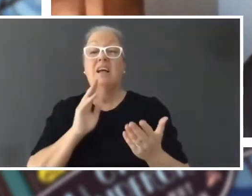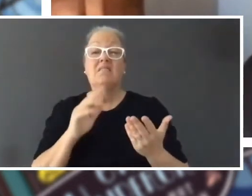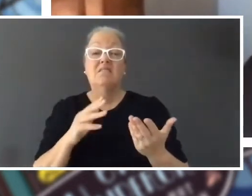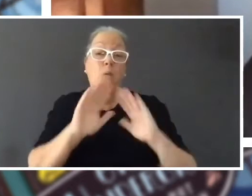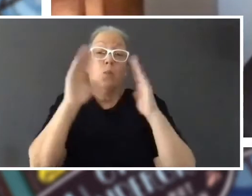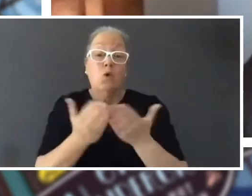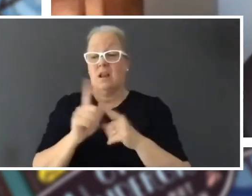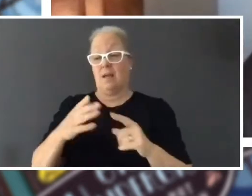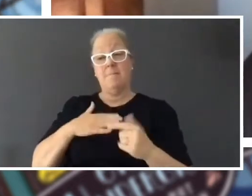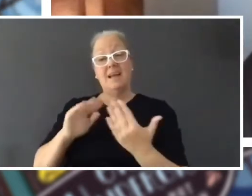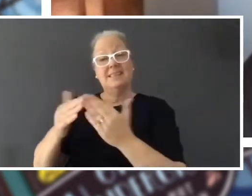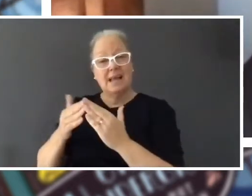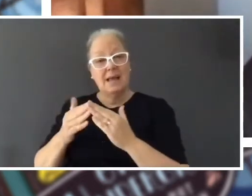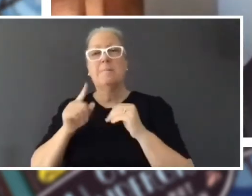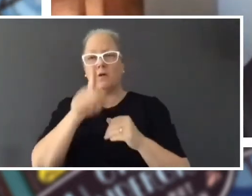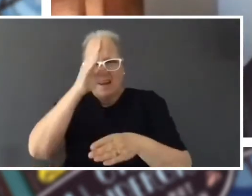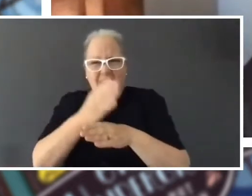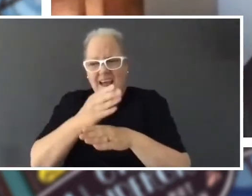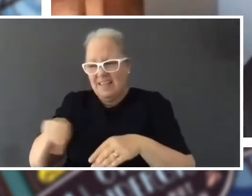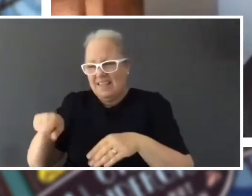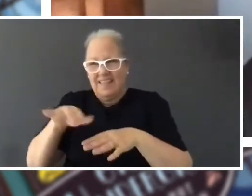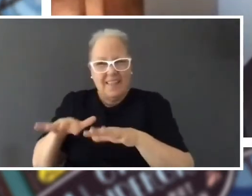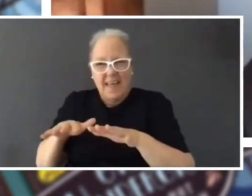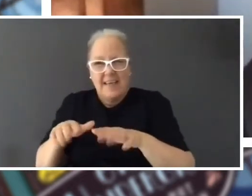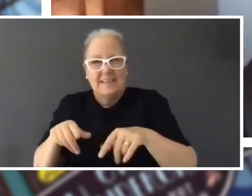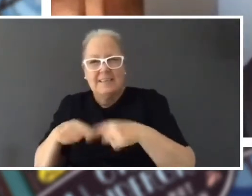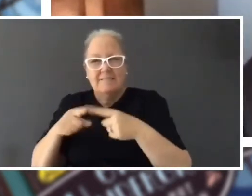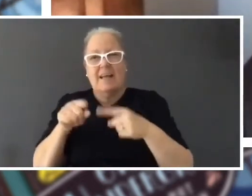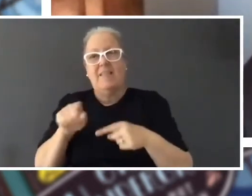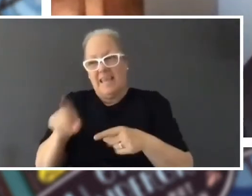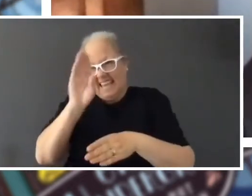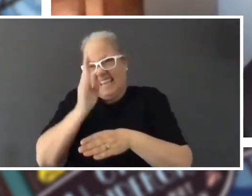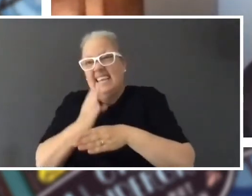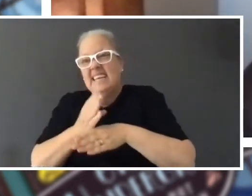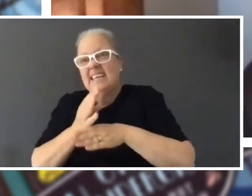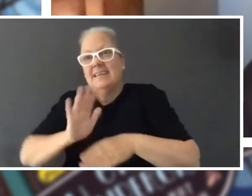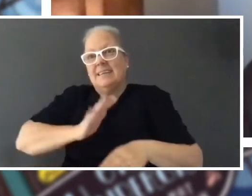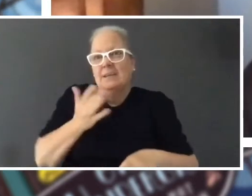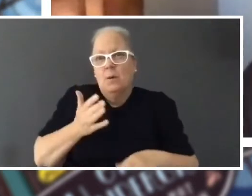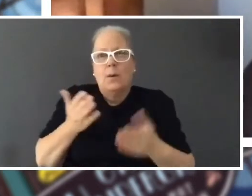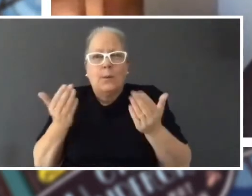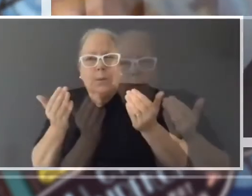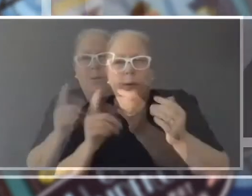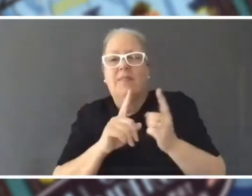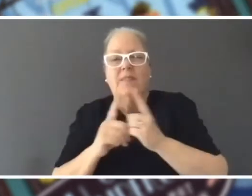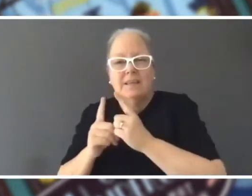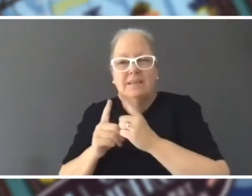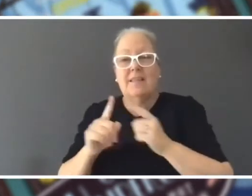and that's your world that's got hidden stuff and cool stuff that your characters can discover. oh yeah there was definitely some cool